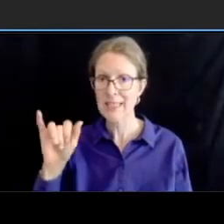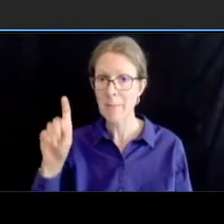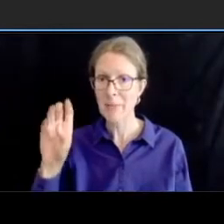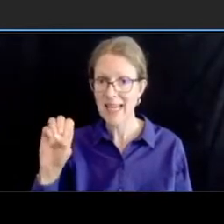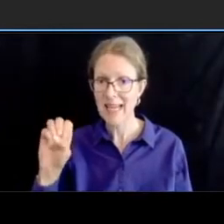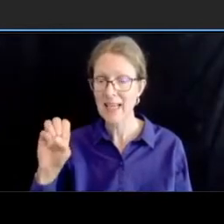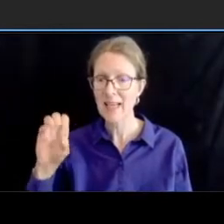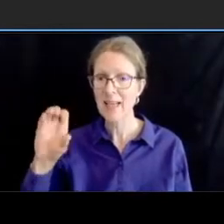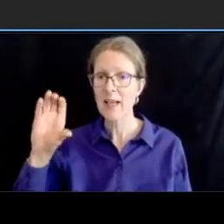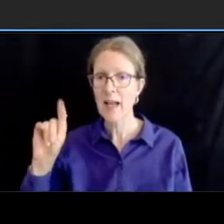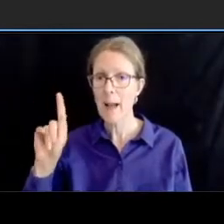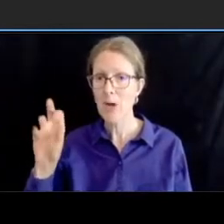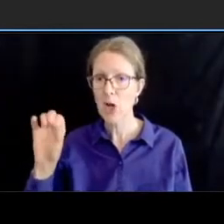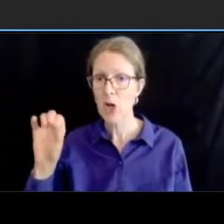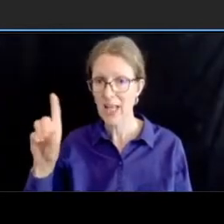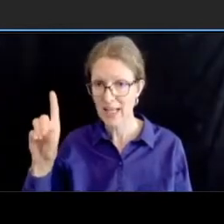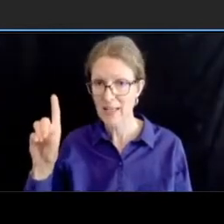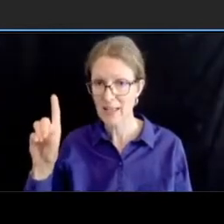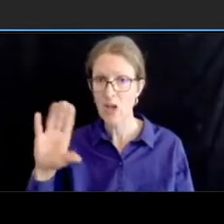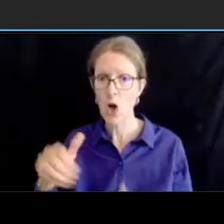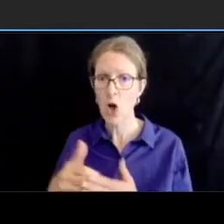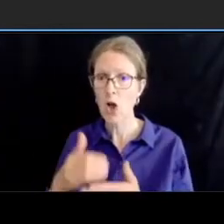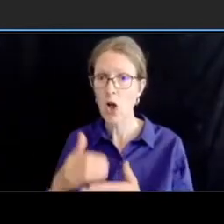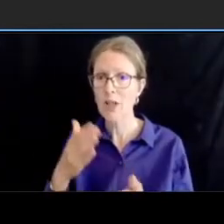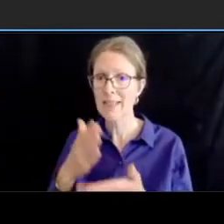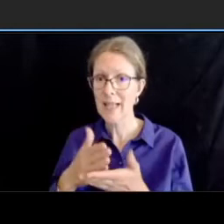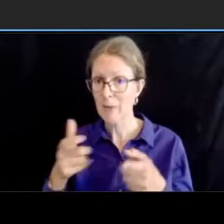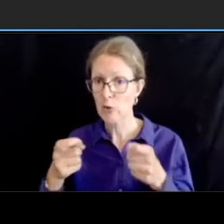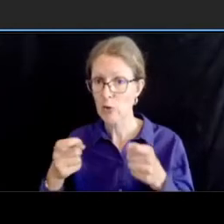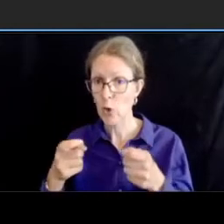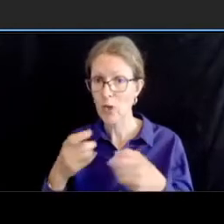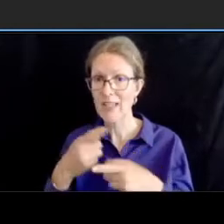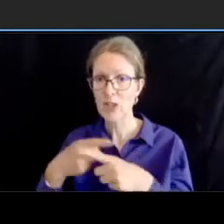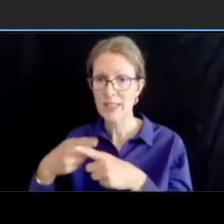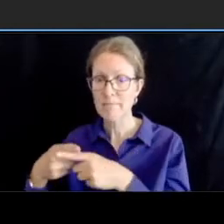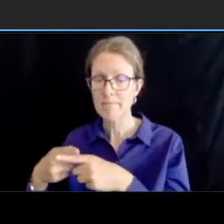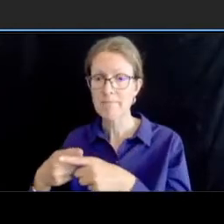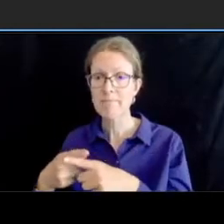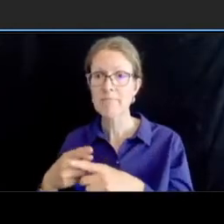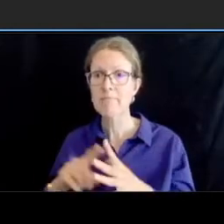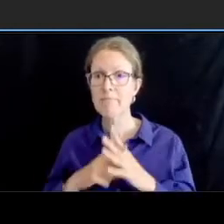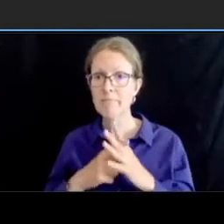study has shown that no dedicated turn lanes are warranted in this section of connecticut avenue